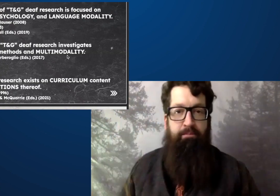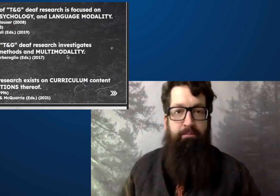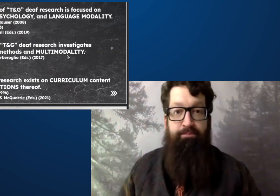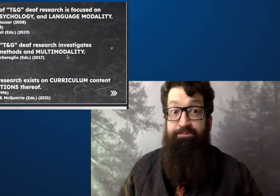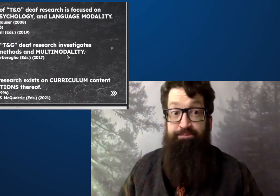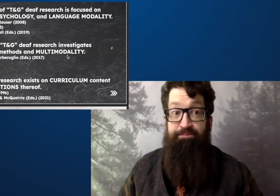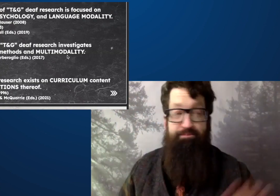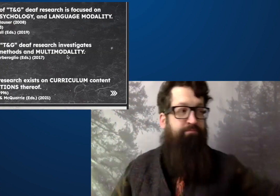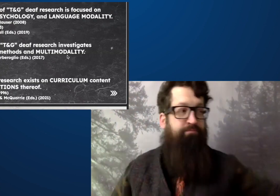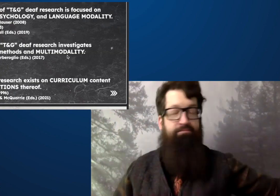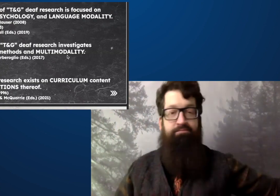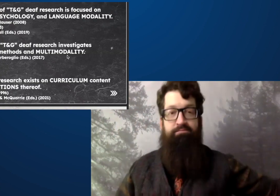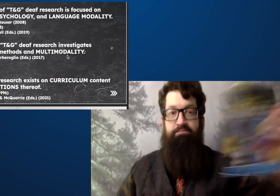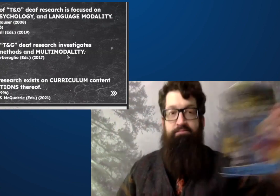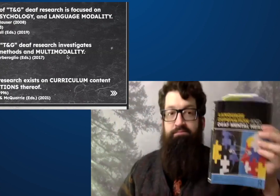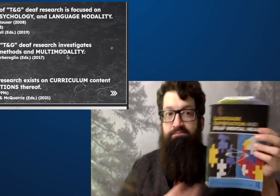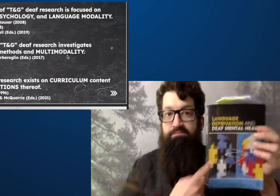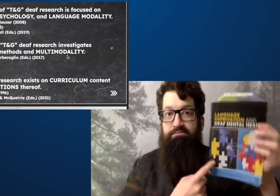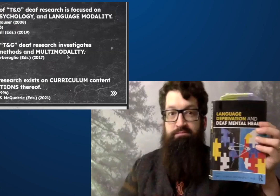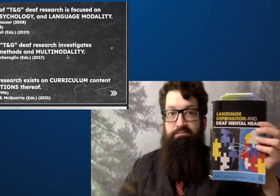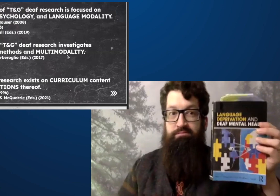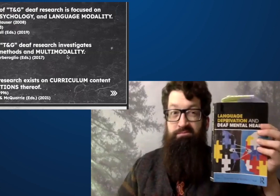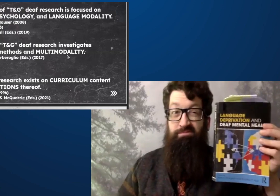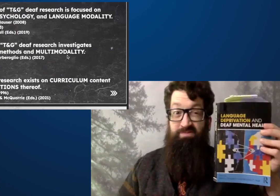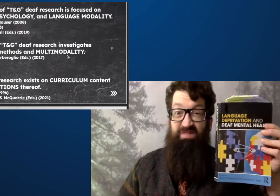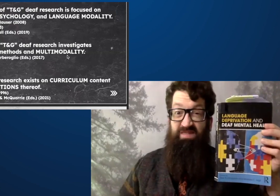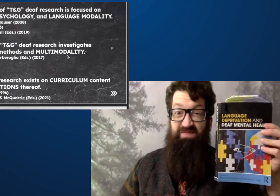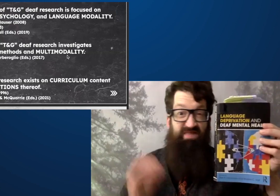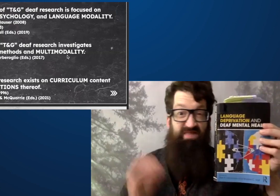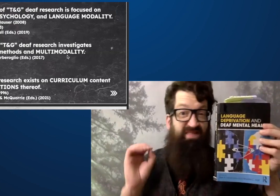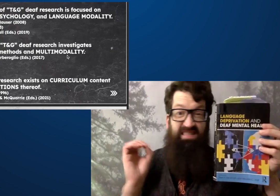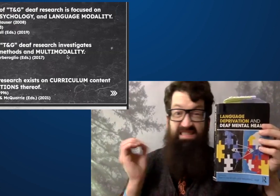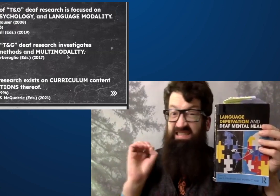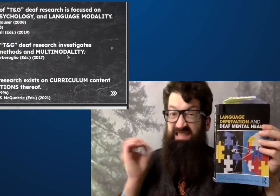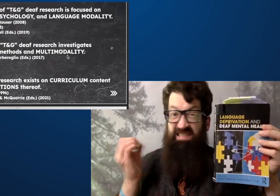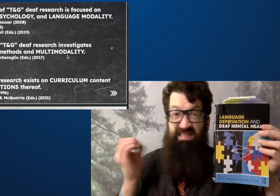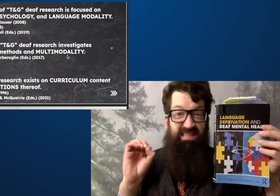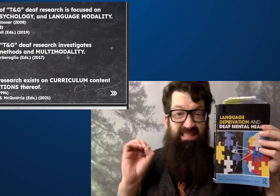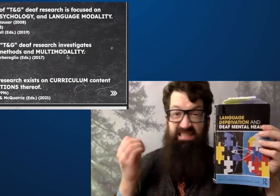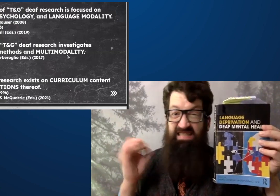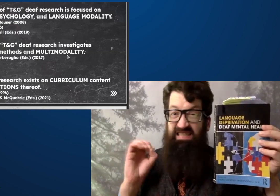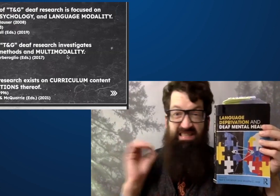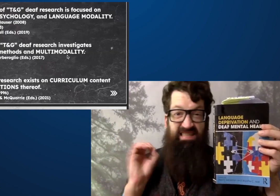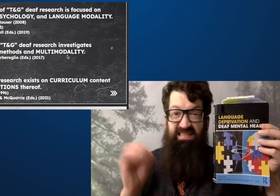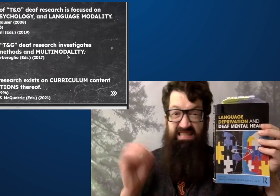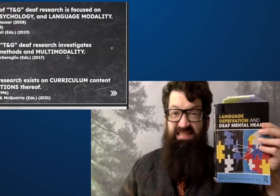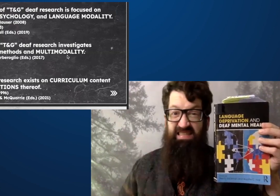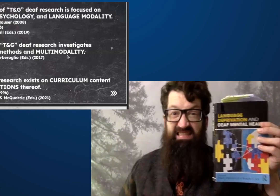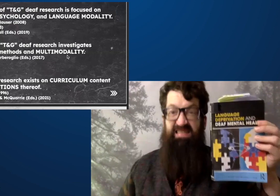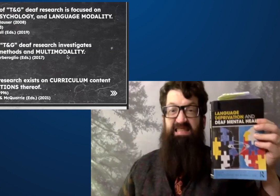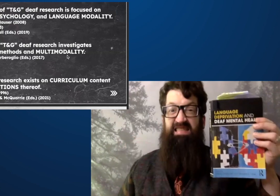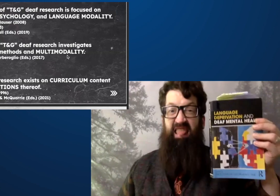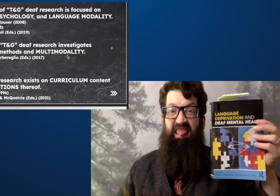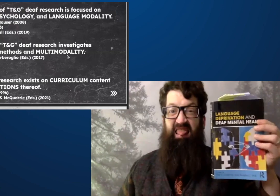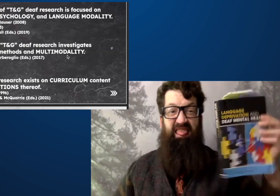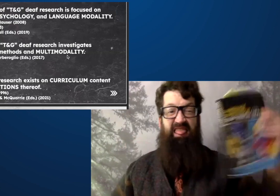And there's two sentences on curriculum, that's all. And then you have this language deprivation and deaf mental health.